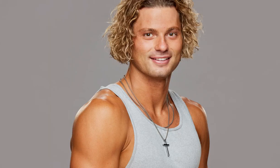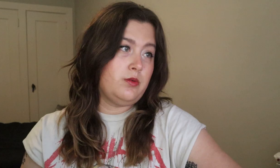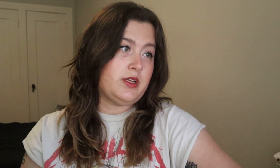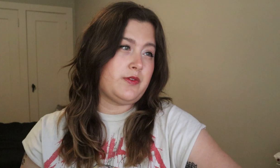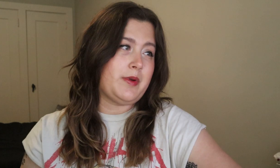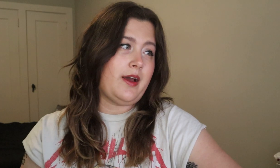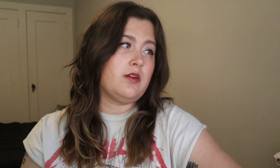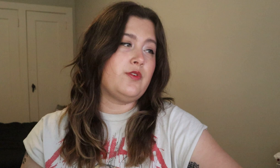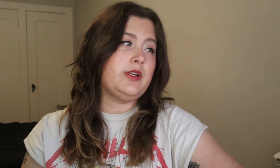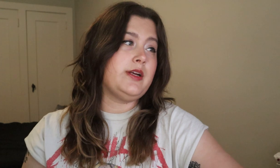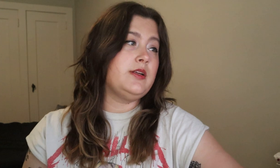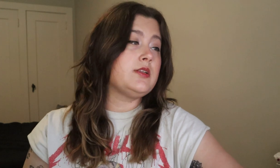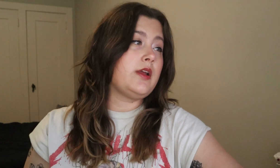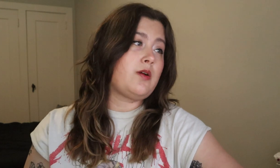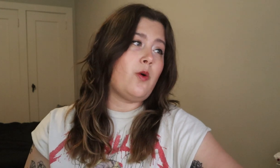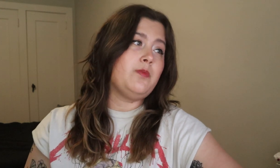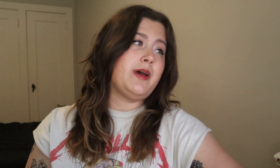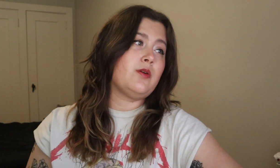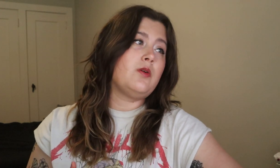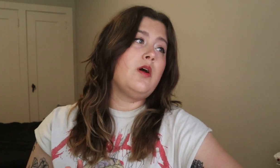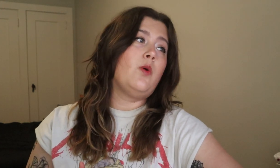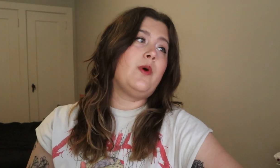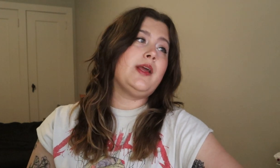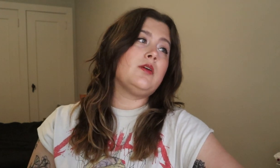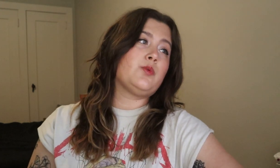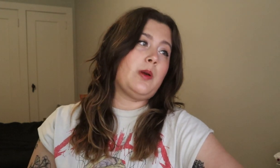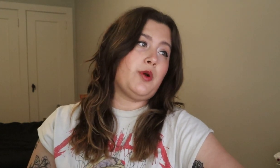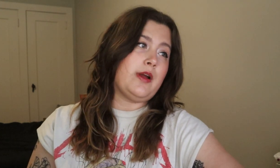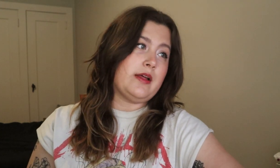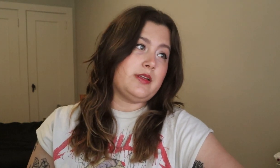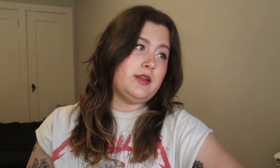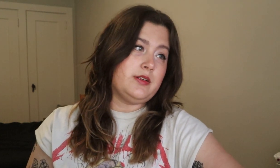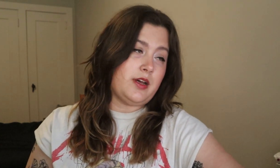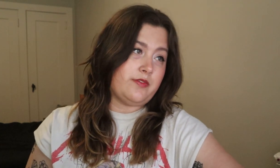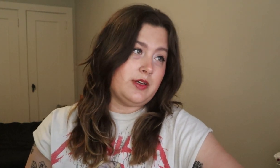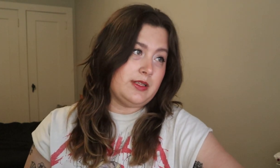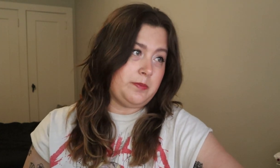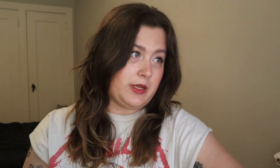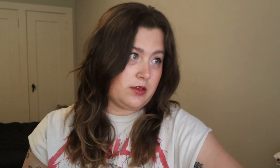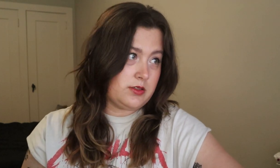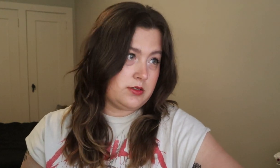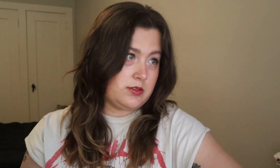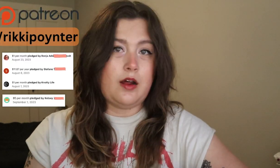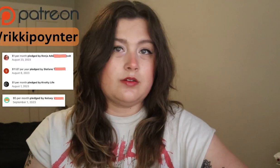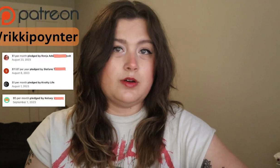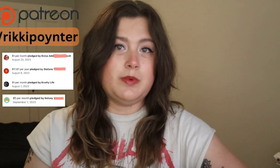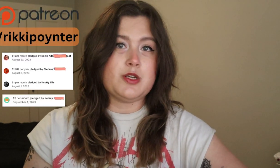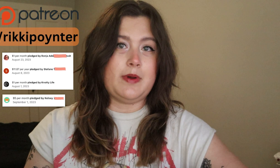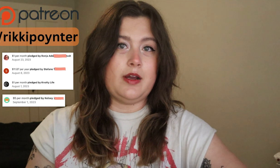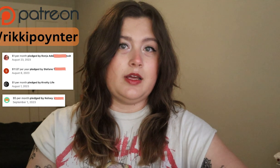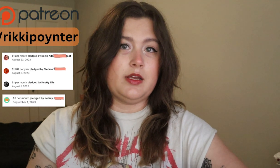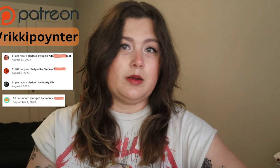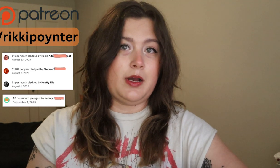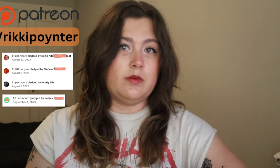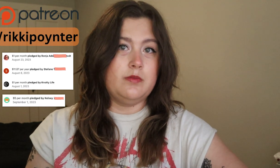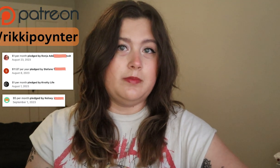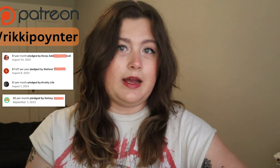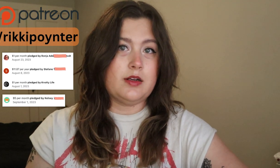who is from California and is a gold medal winning swimmer at the Deaflympics. I don't know much about anything about Matt